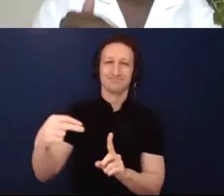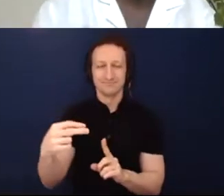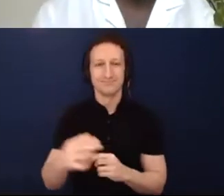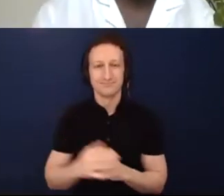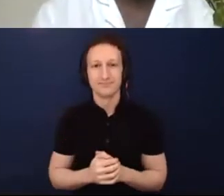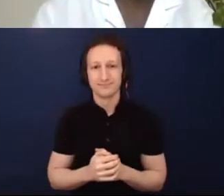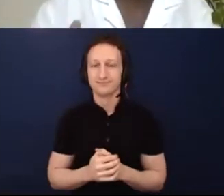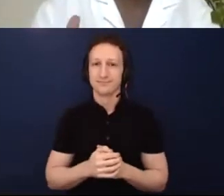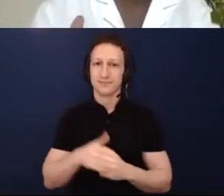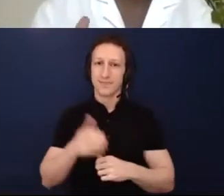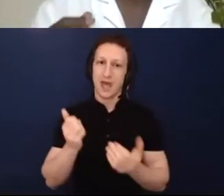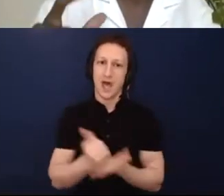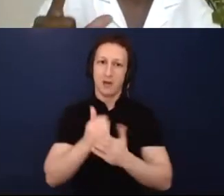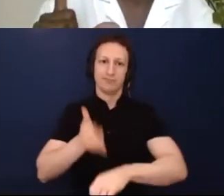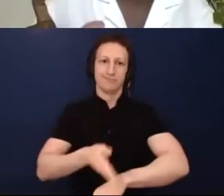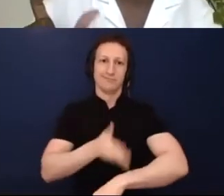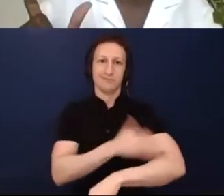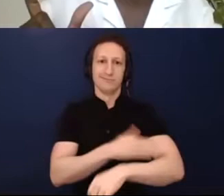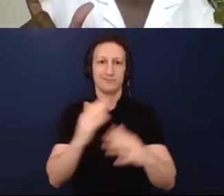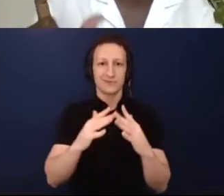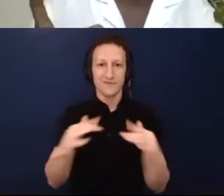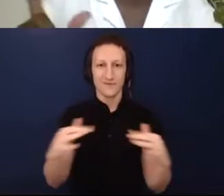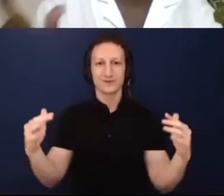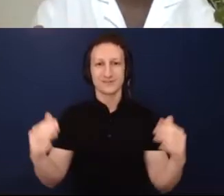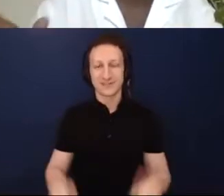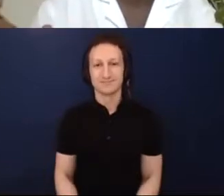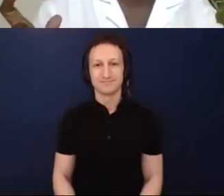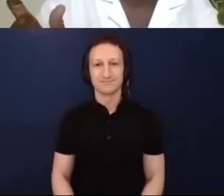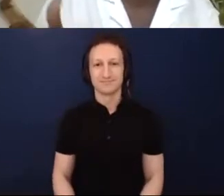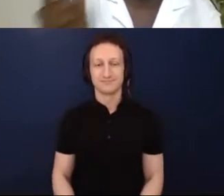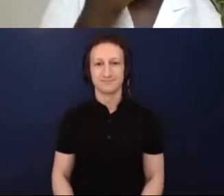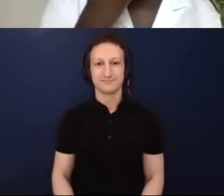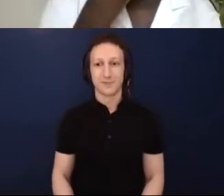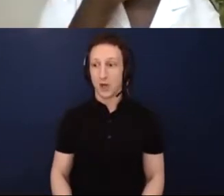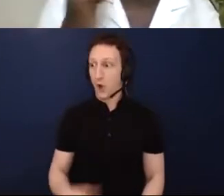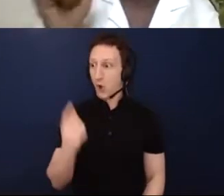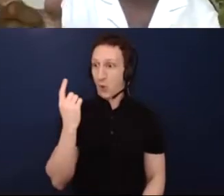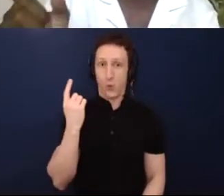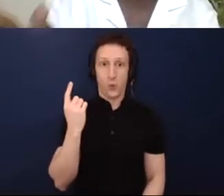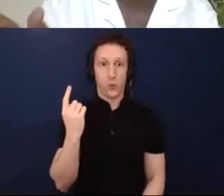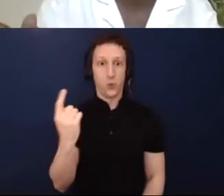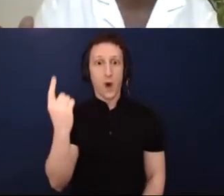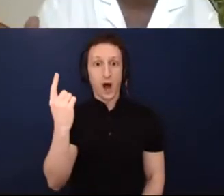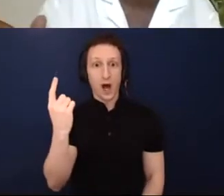in the way that you don't- No one industry or no one company or